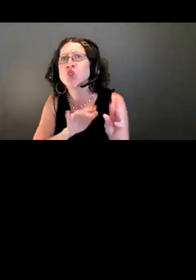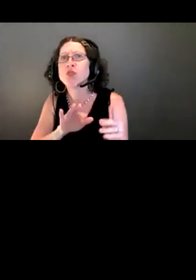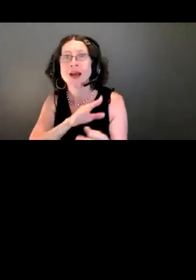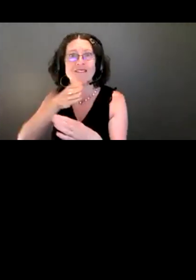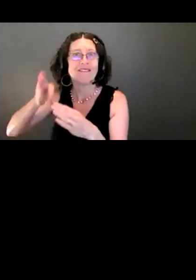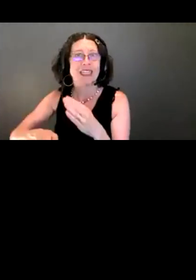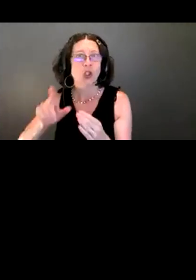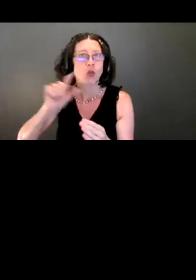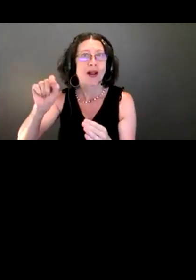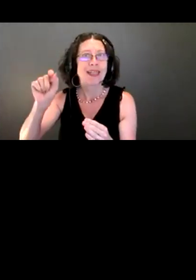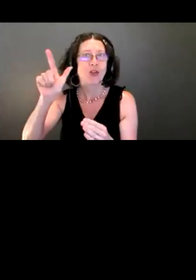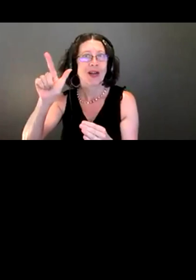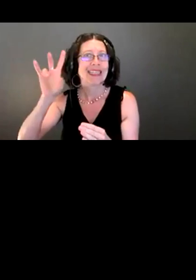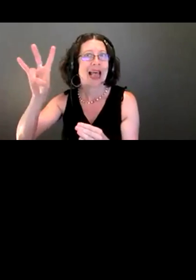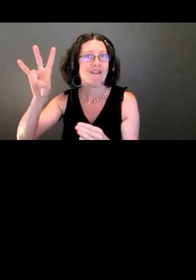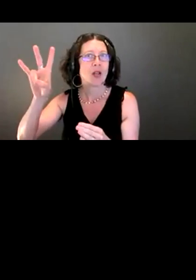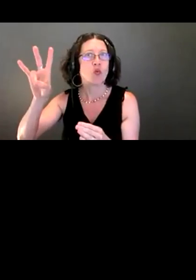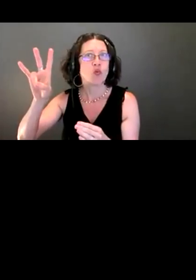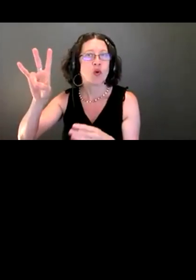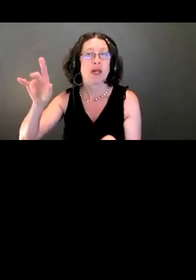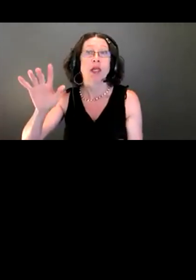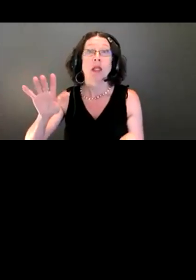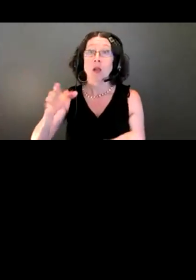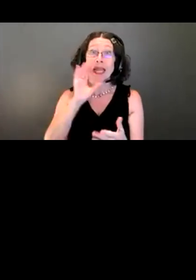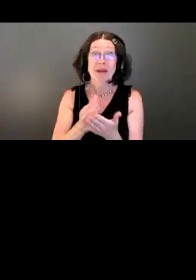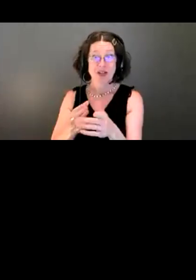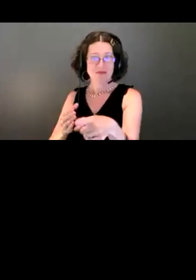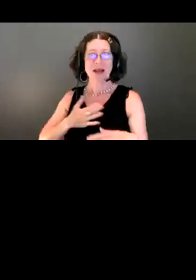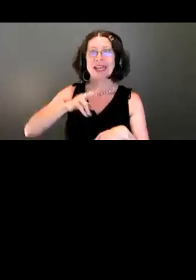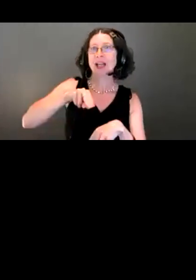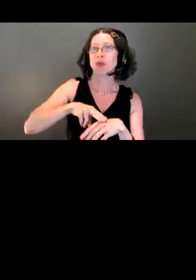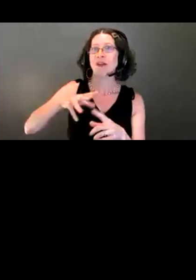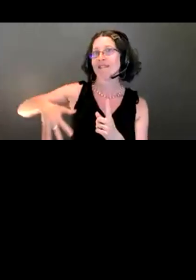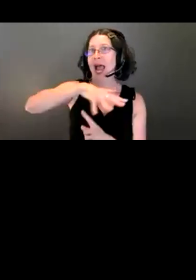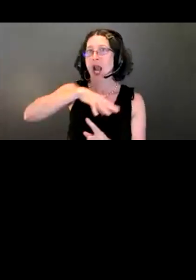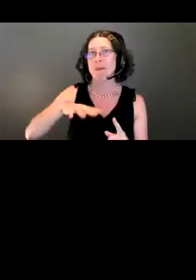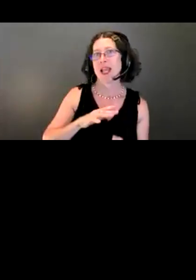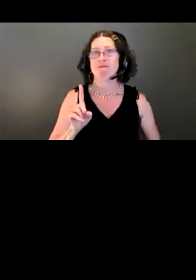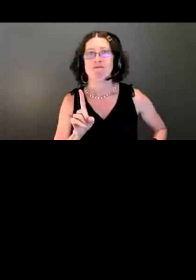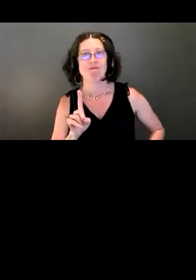The image of me shows me in my natural habitat, working with communities. I'm very wash and wear.